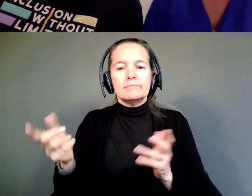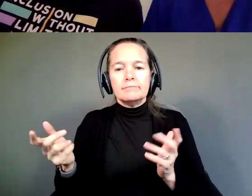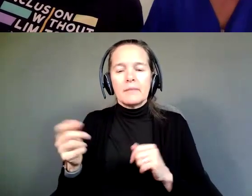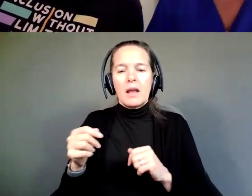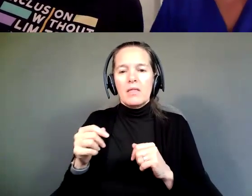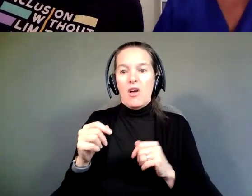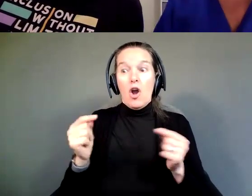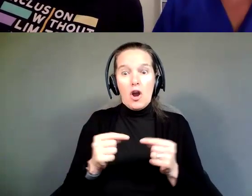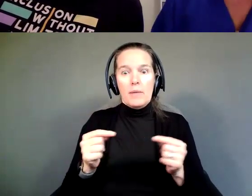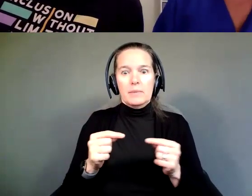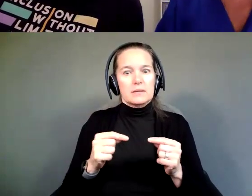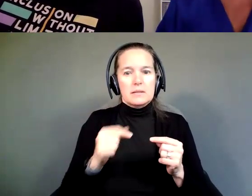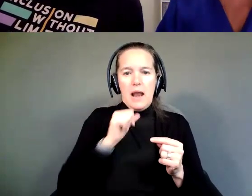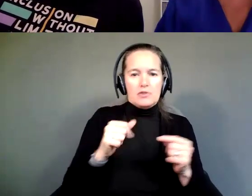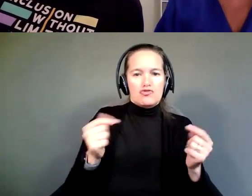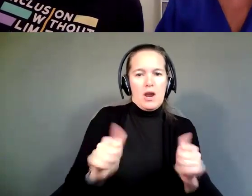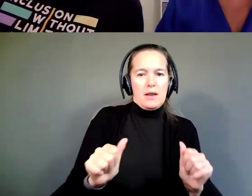So, I would say step out and try.